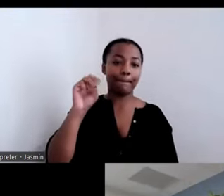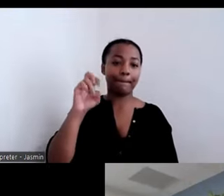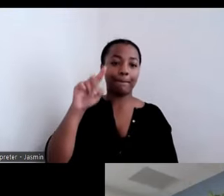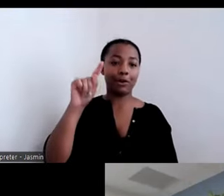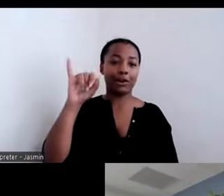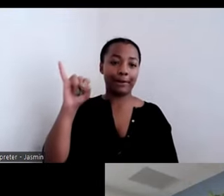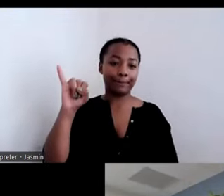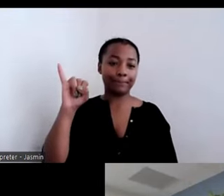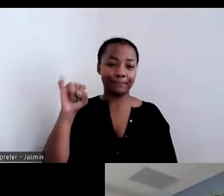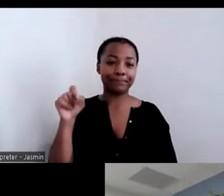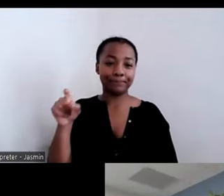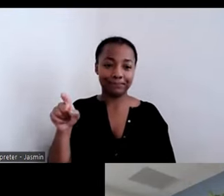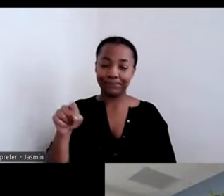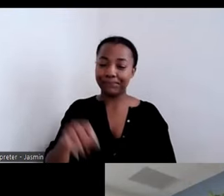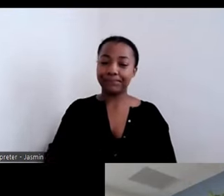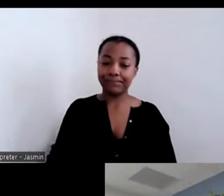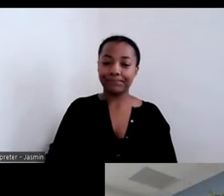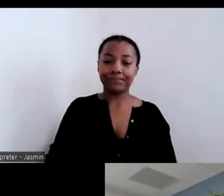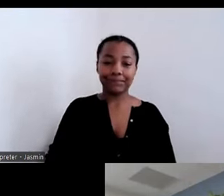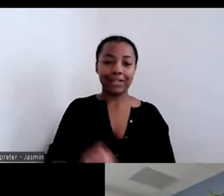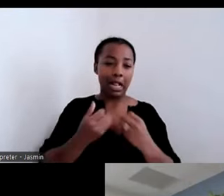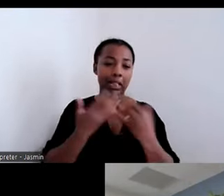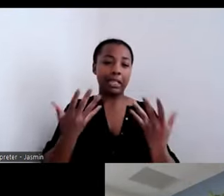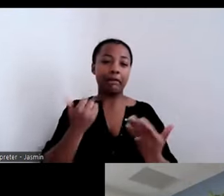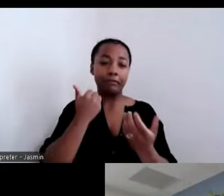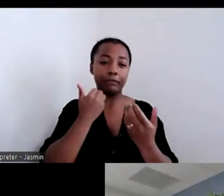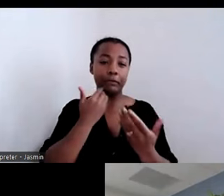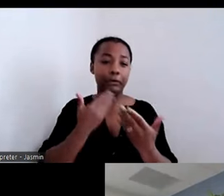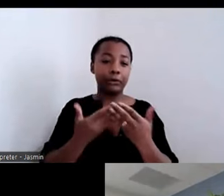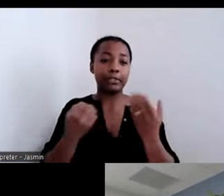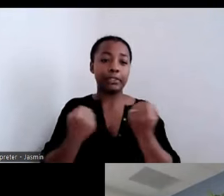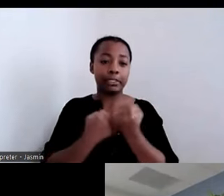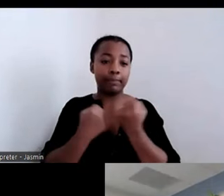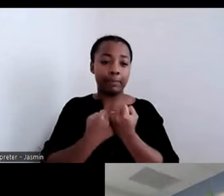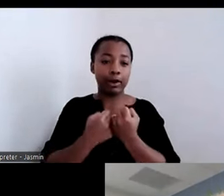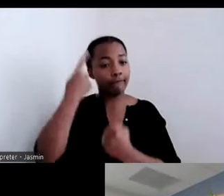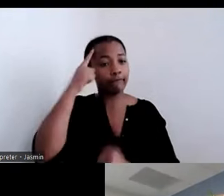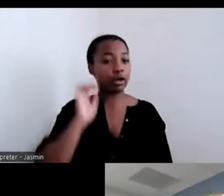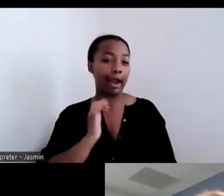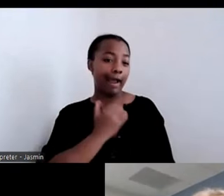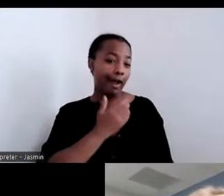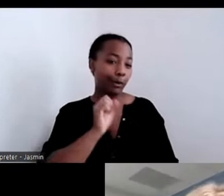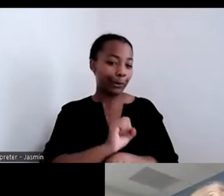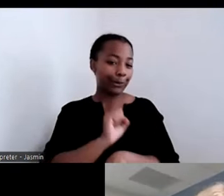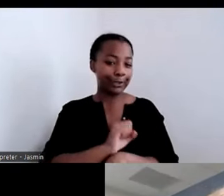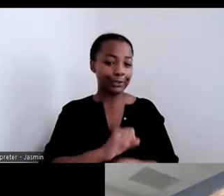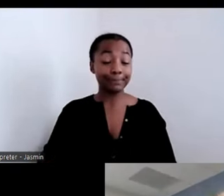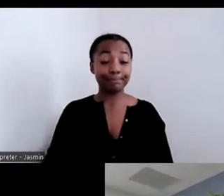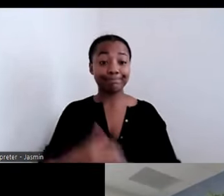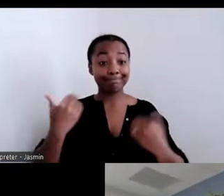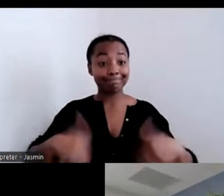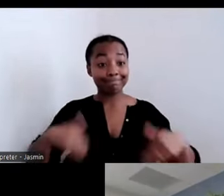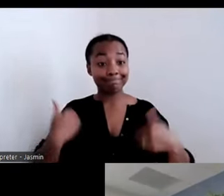ERICA McFADDEN: Thank you. That was definitely a powerhouse panel. Would